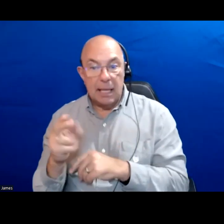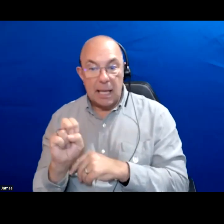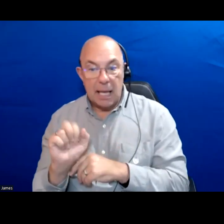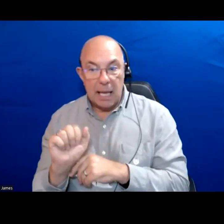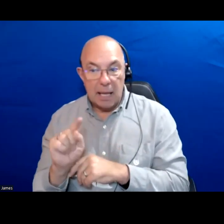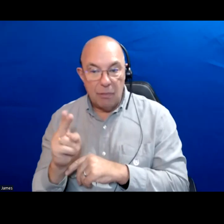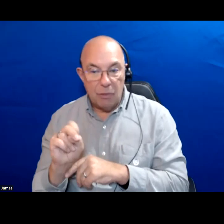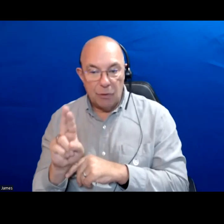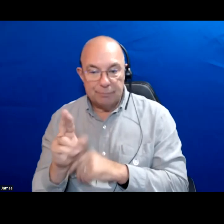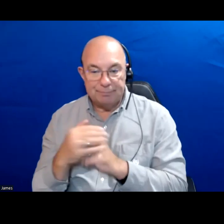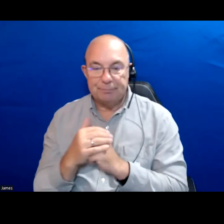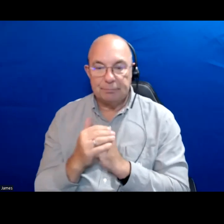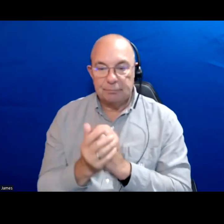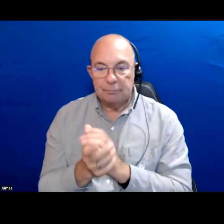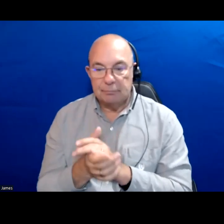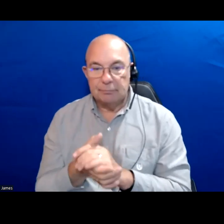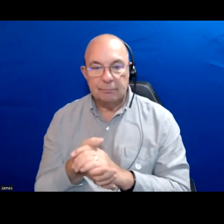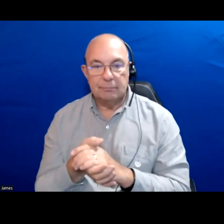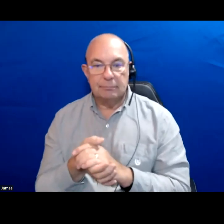What do you think voters need to pay attention to?